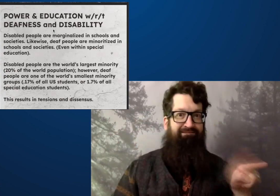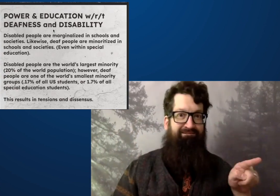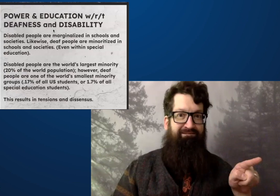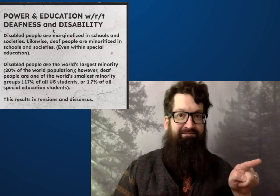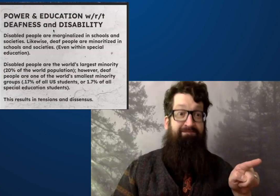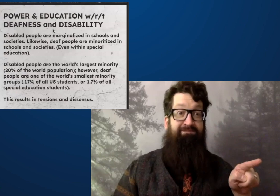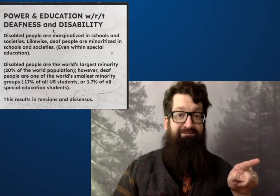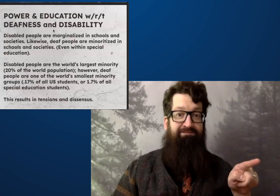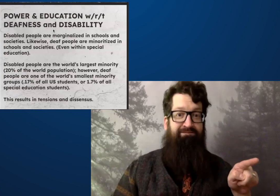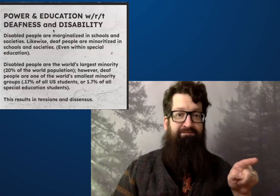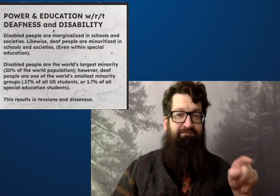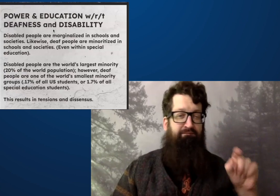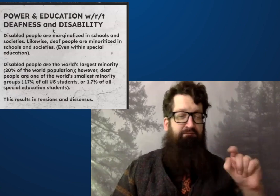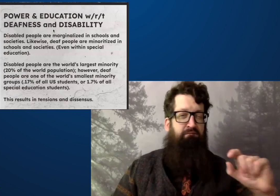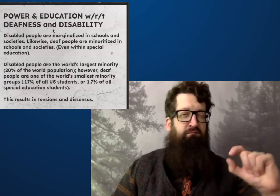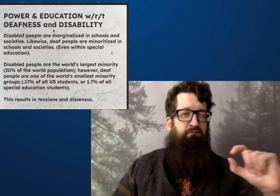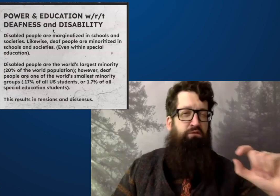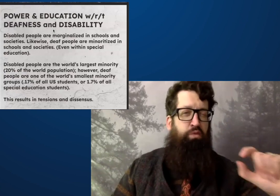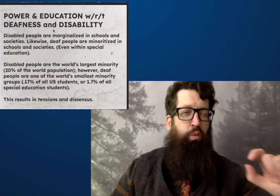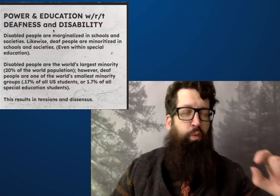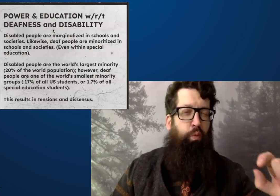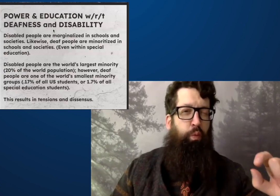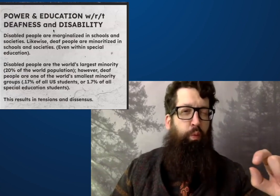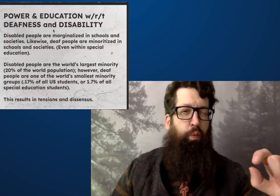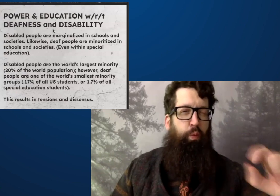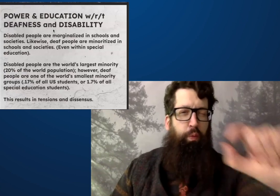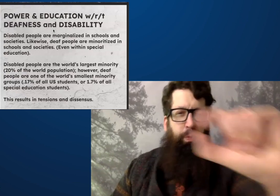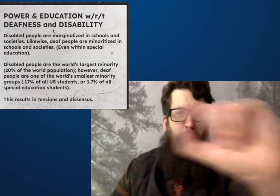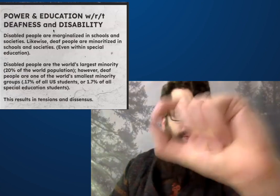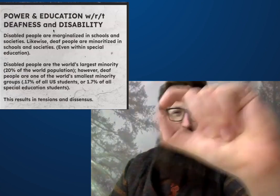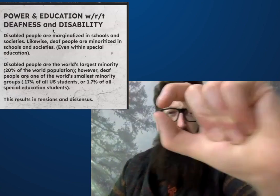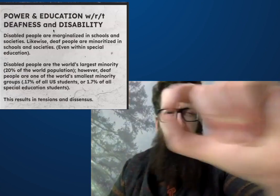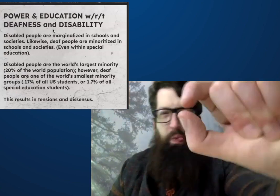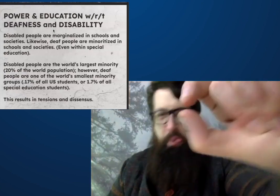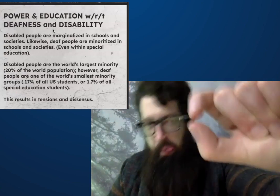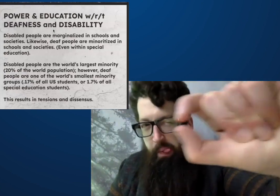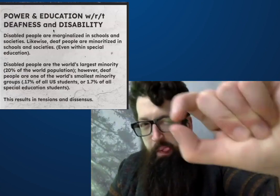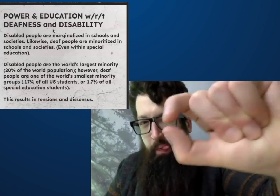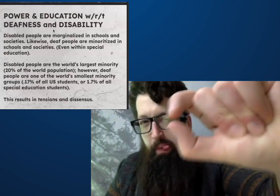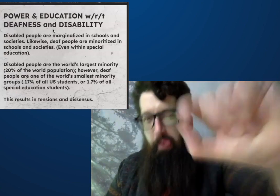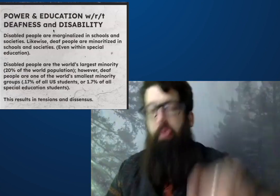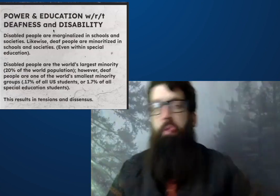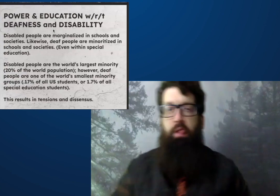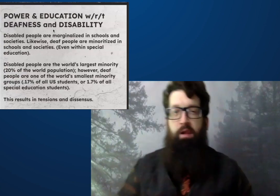Now, if we focus on the death, they make up a smaller percentage of very